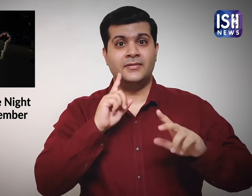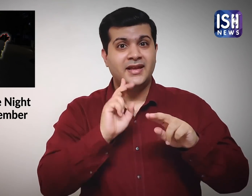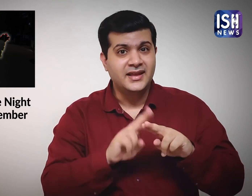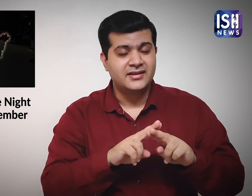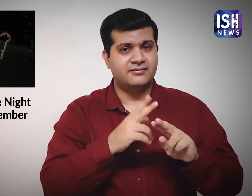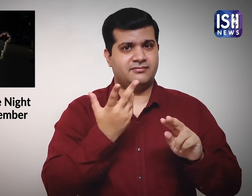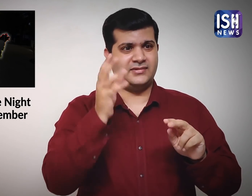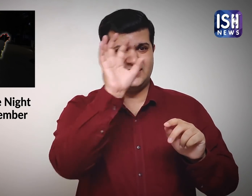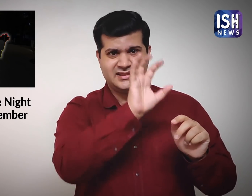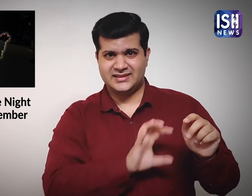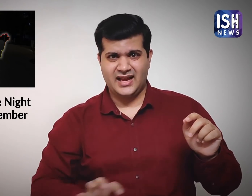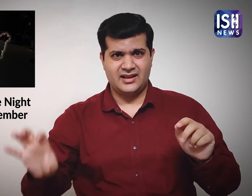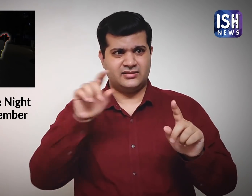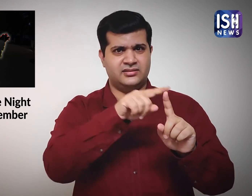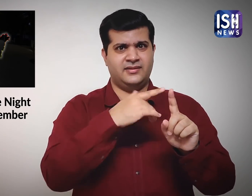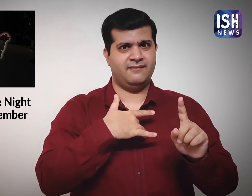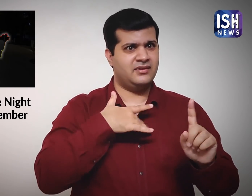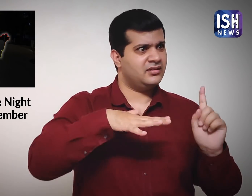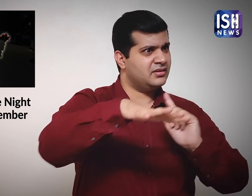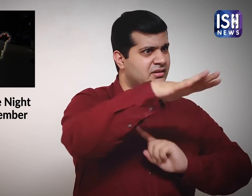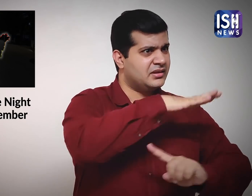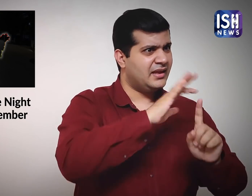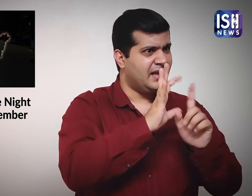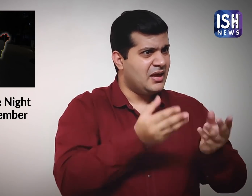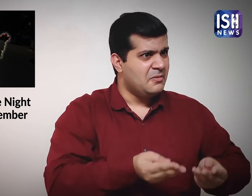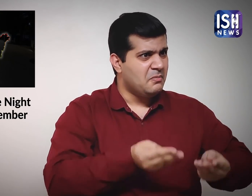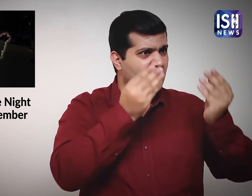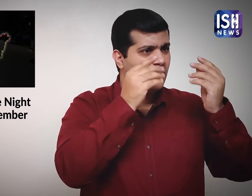If the states observe a spike in cases,